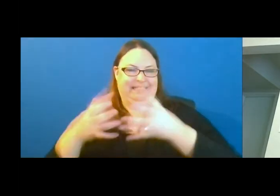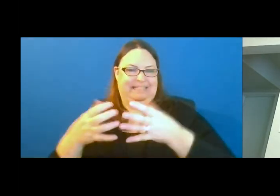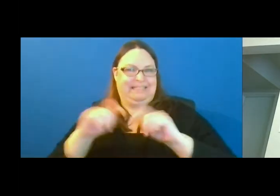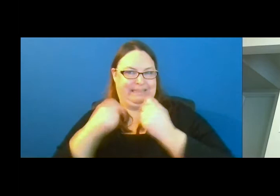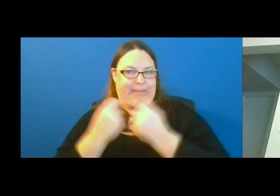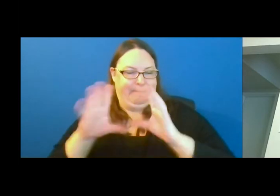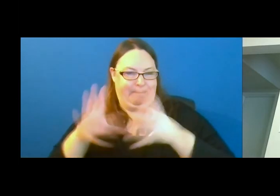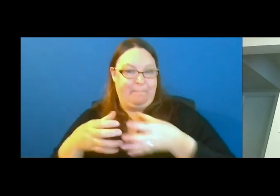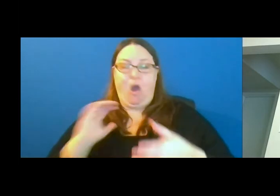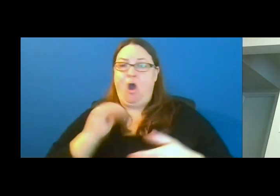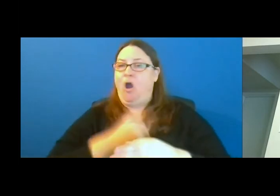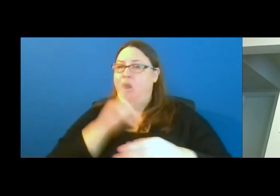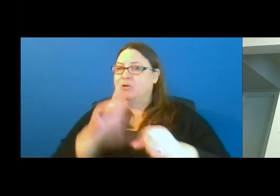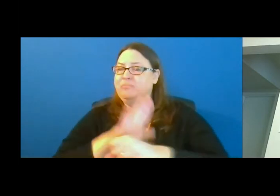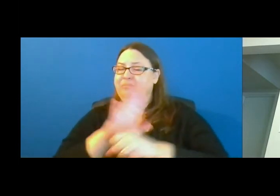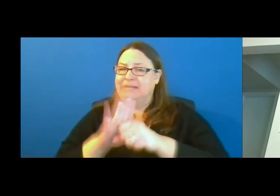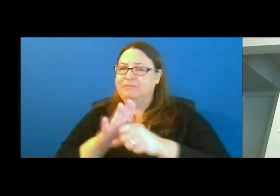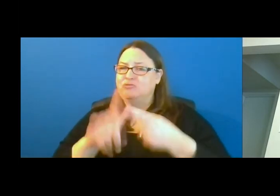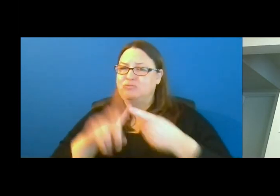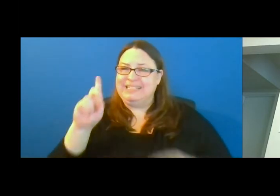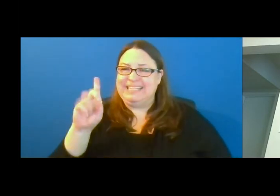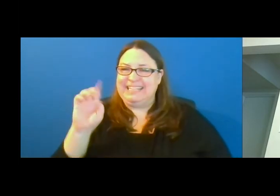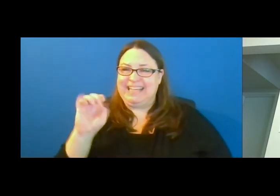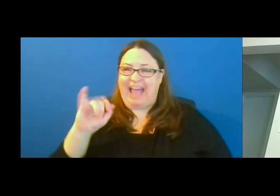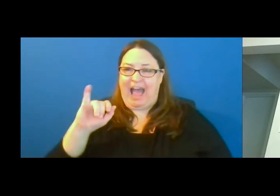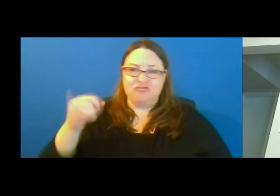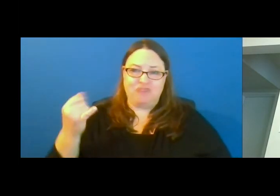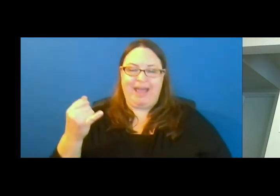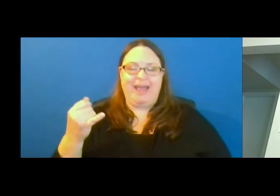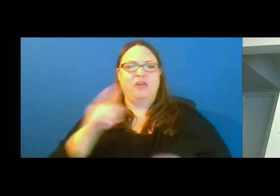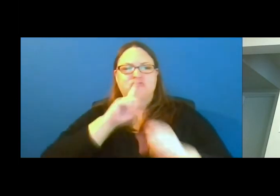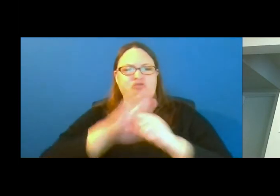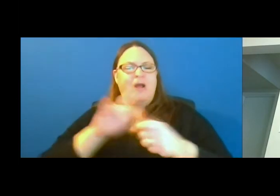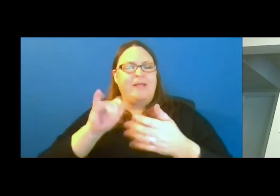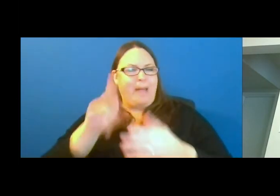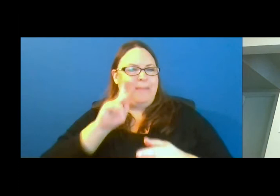Our commitment to DEIJ focuses on ensuring that those who benefit from the mission of